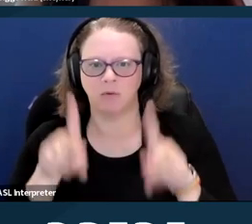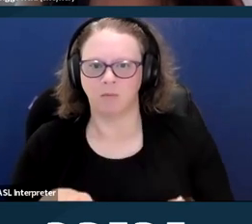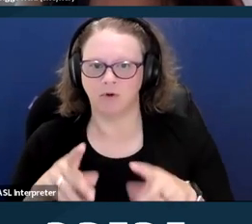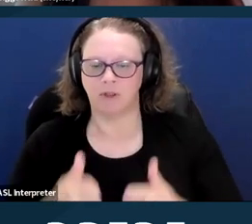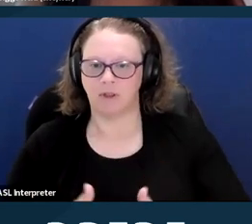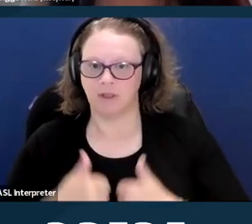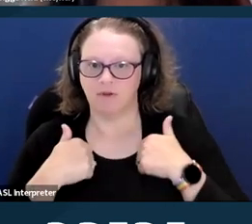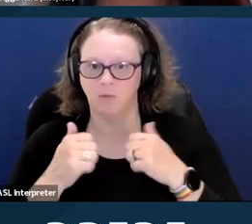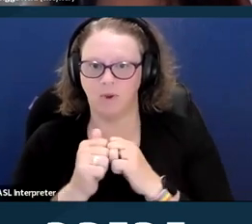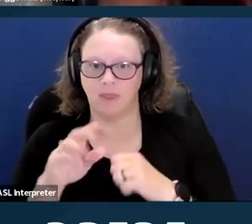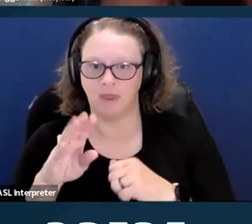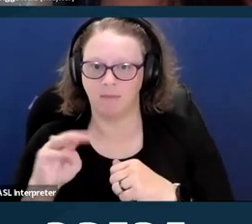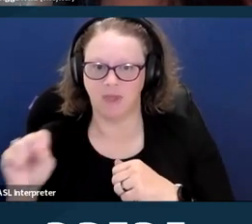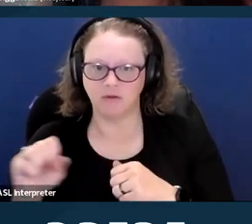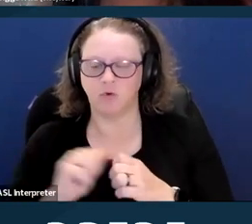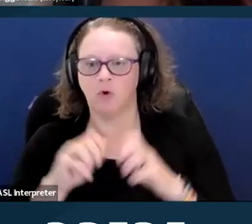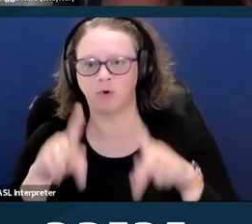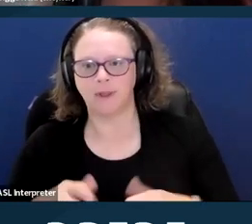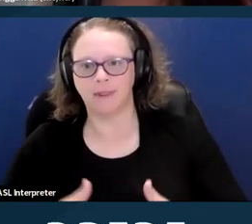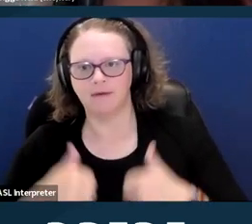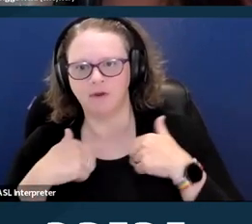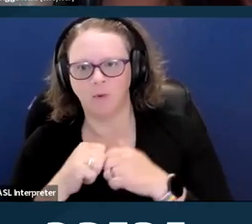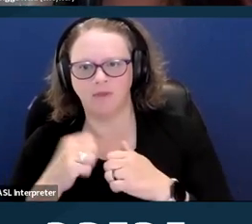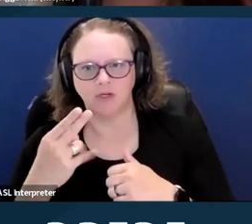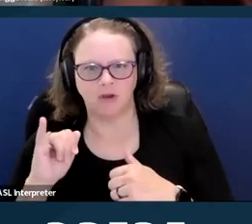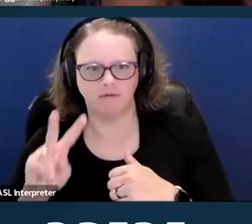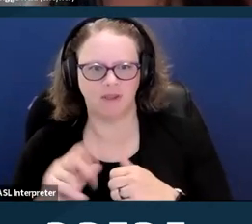Disability slurs. I feel like that should be obvious not to use,